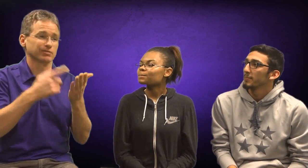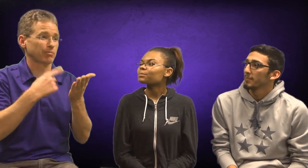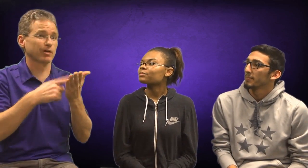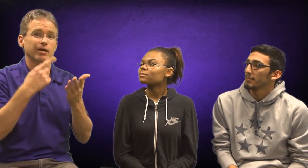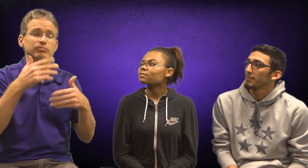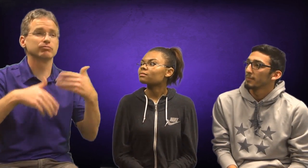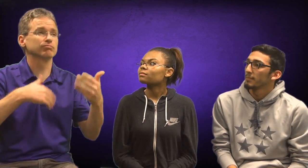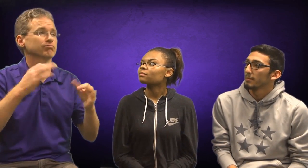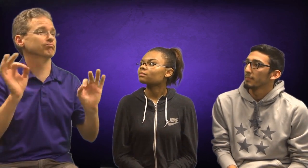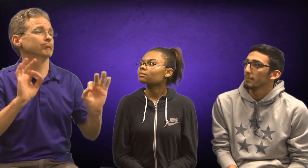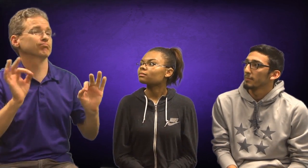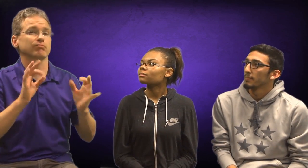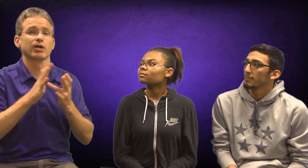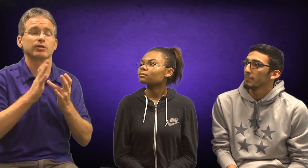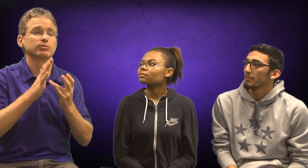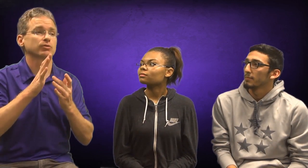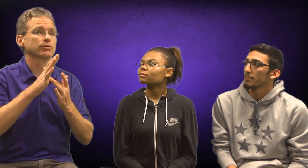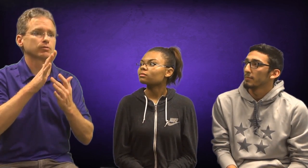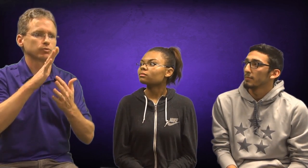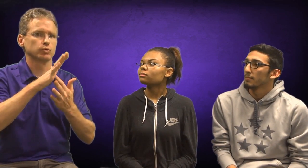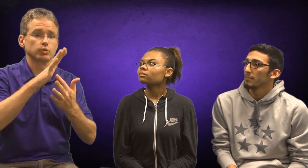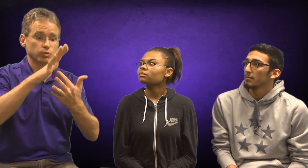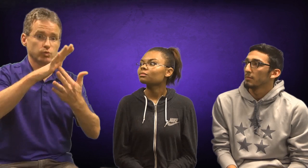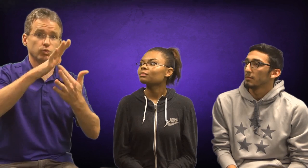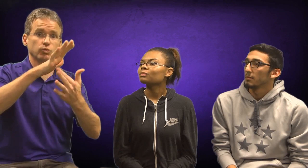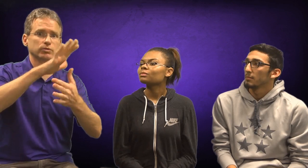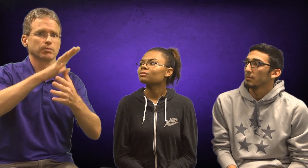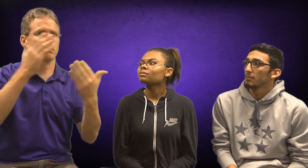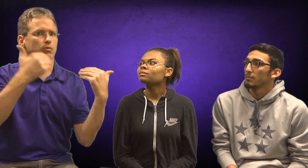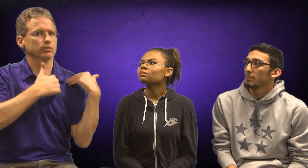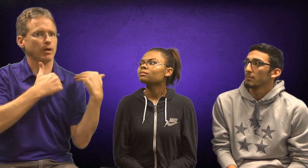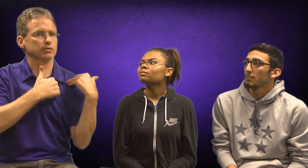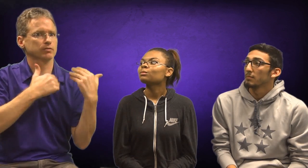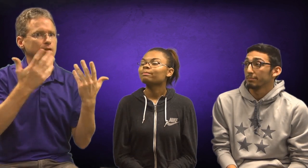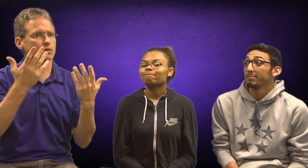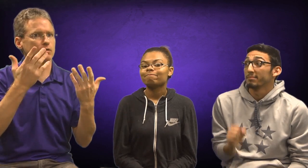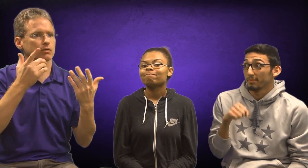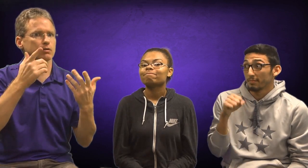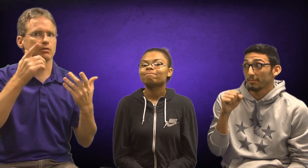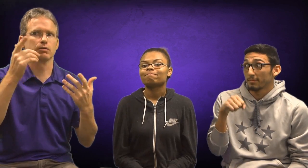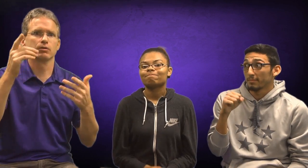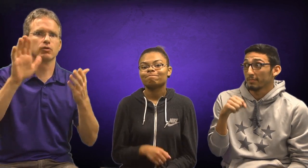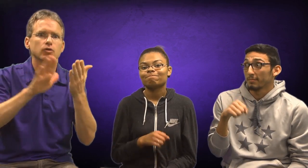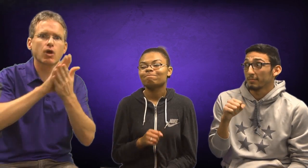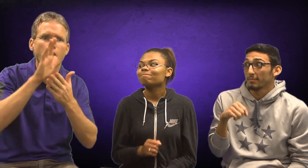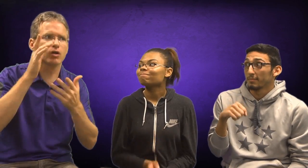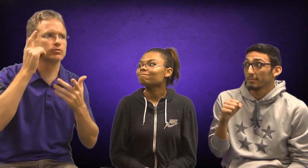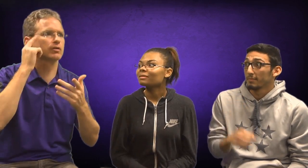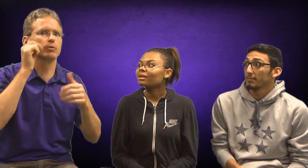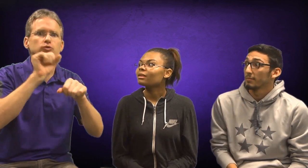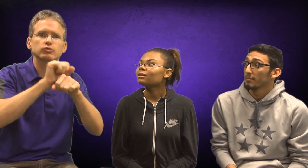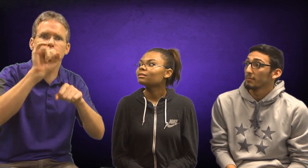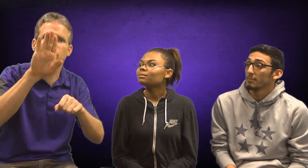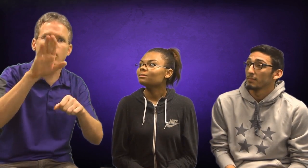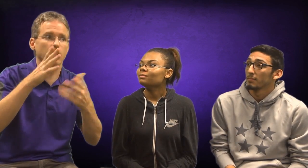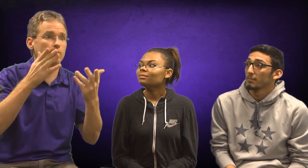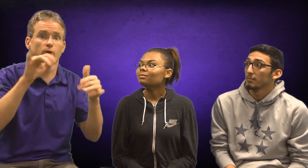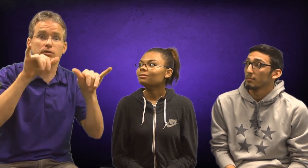Because sometimes, when you are in 9th or 10th grade, everything is easy But, when you come into 11th or 12th grade, you have so much responsibility because of college and jobs.